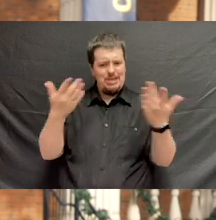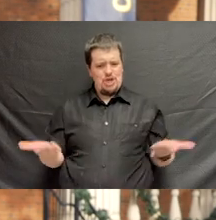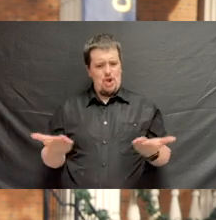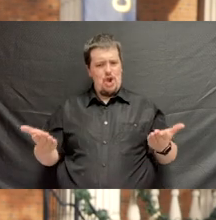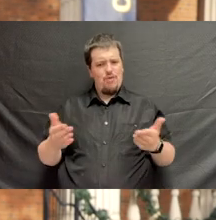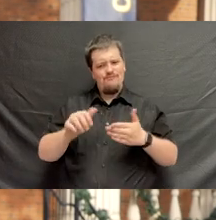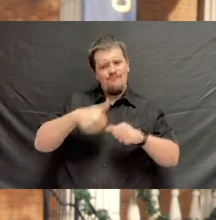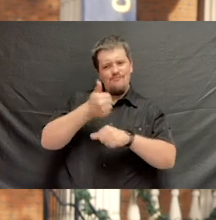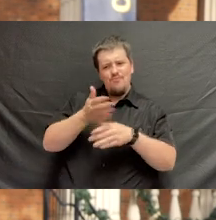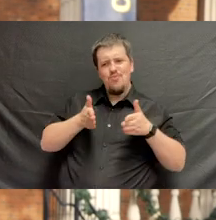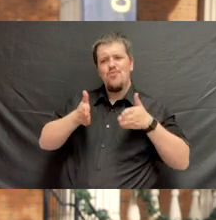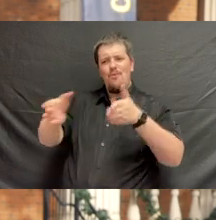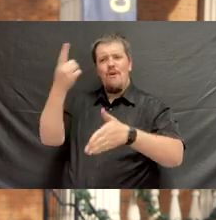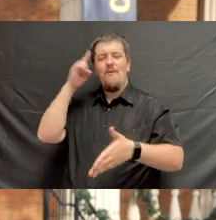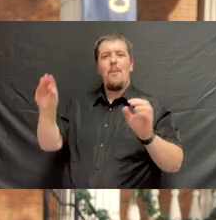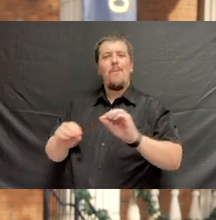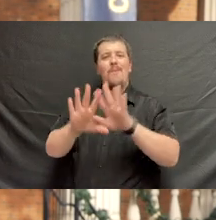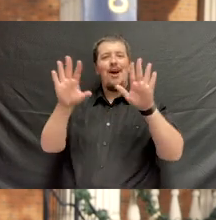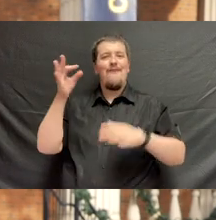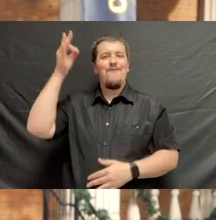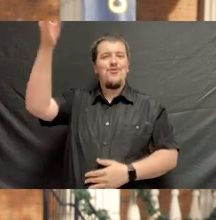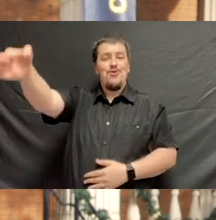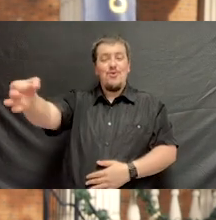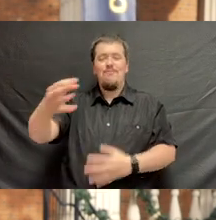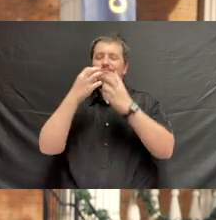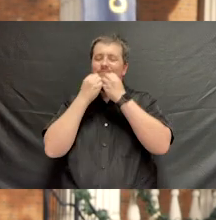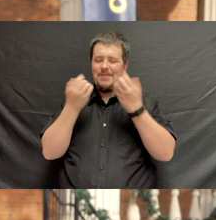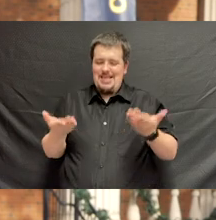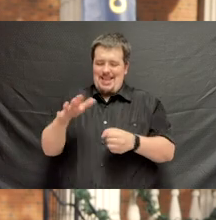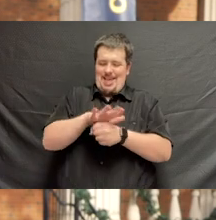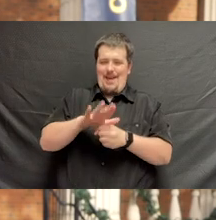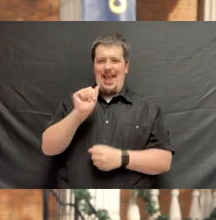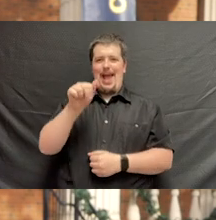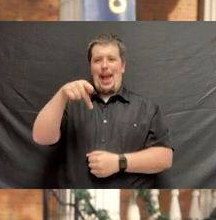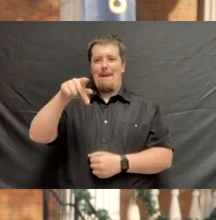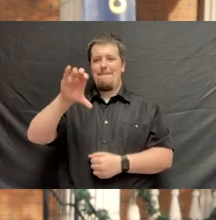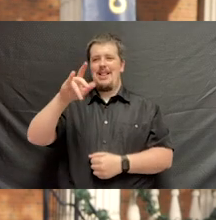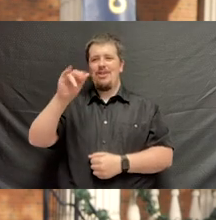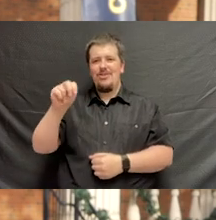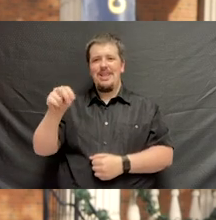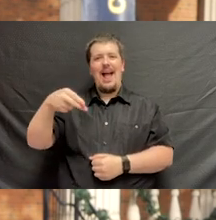and pave the way for a brighter future. Our beloved Appalachian highlands, our state,